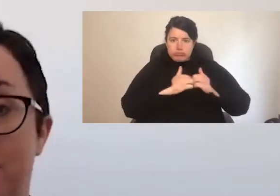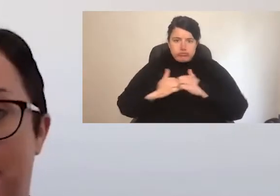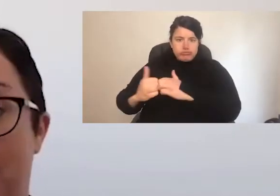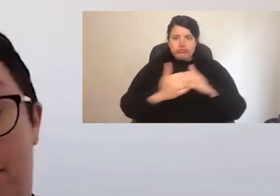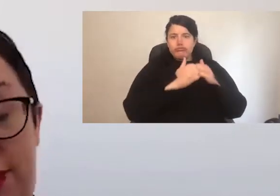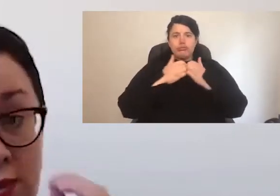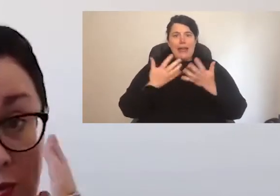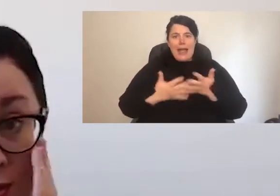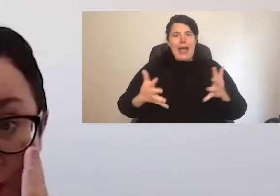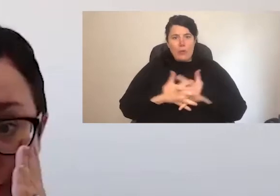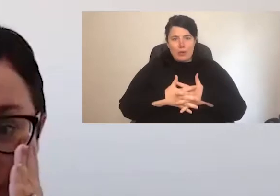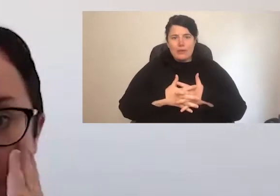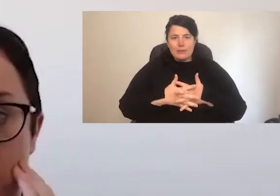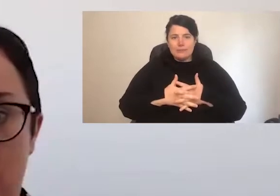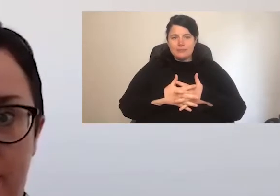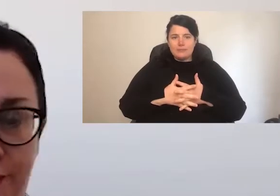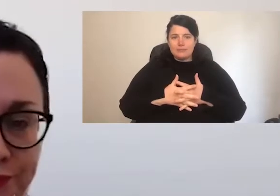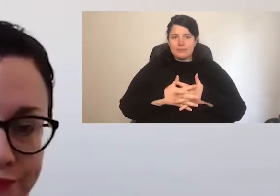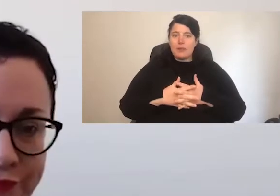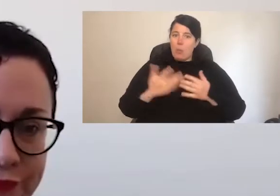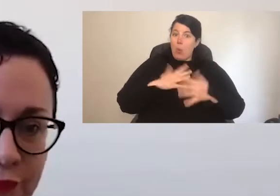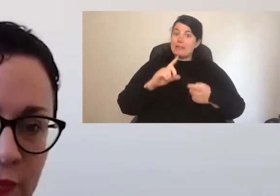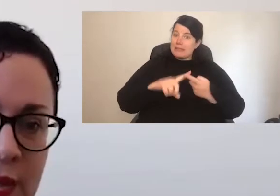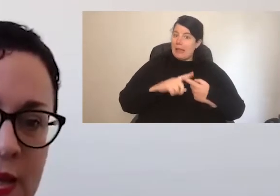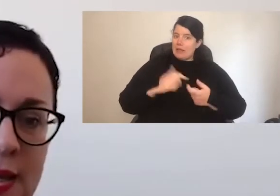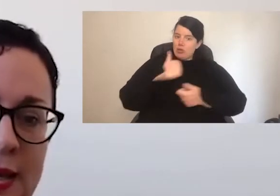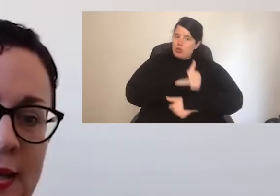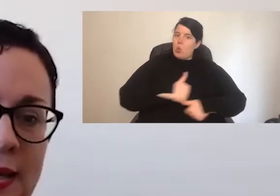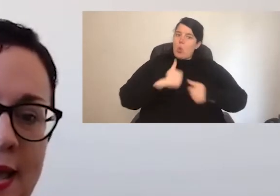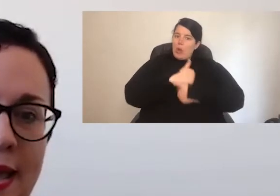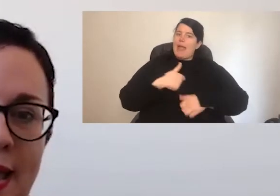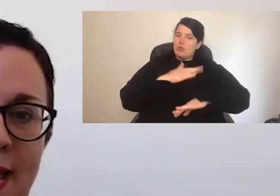but hopefully, also, enjoyable.